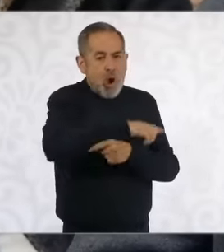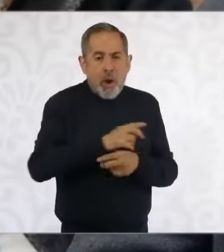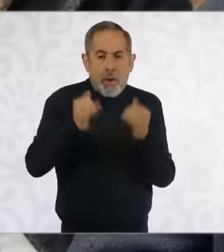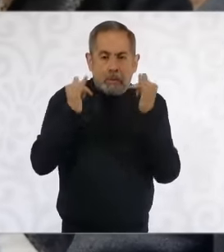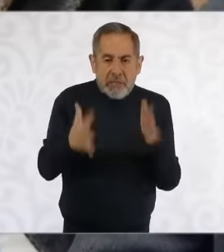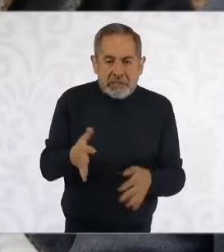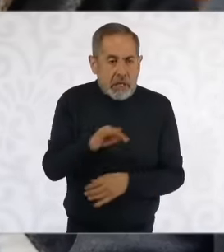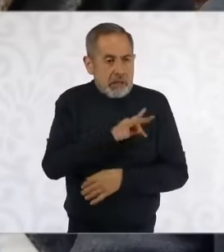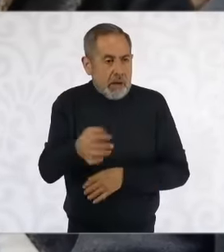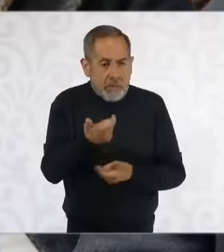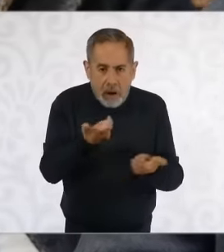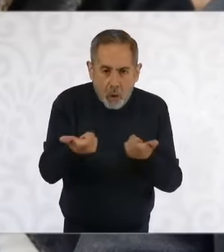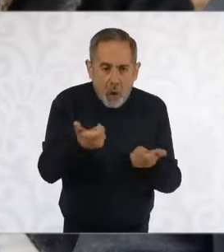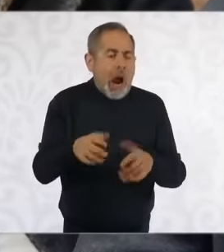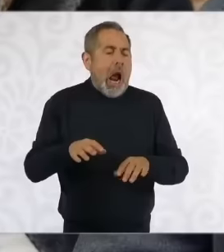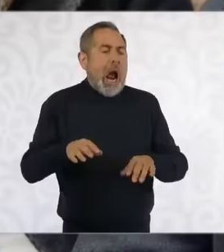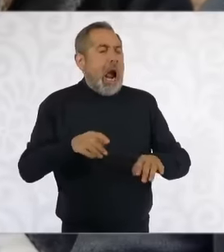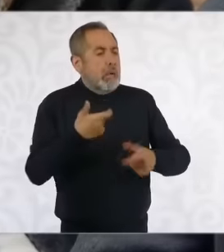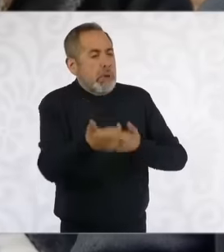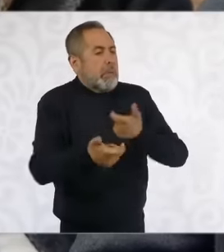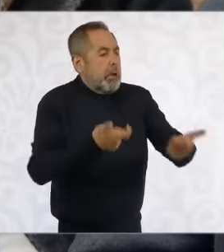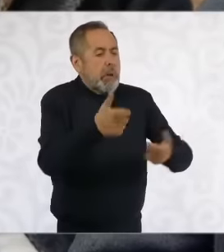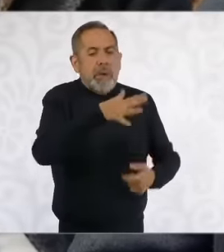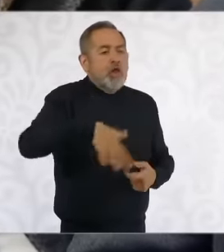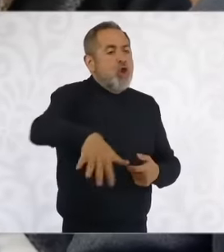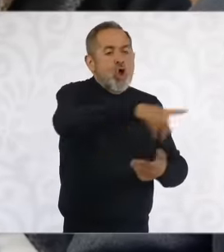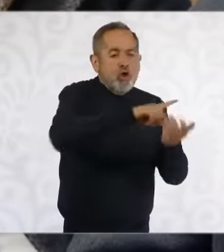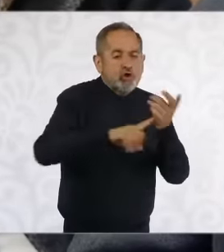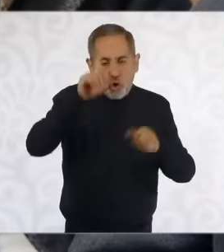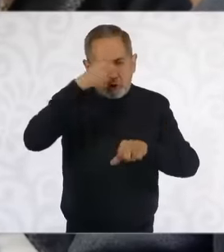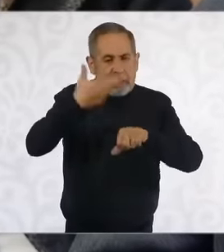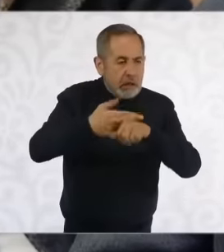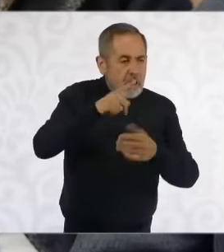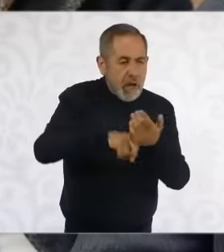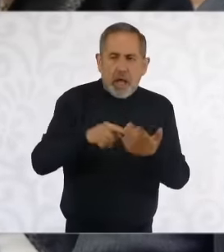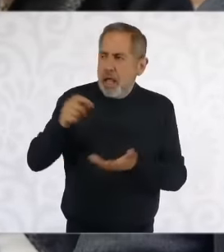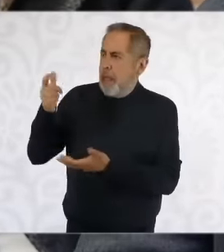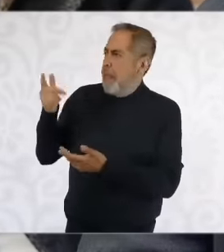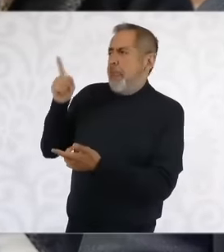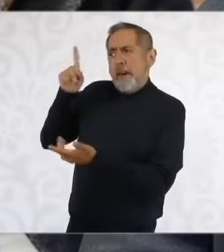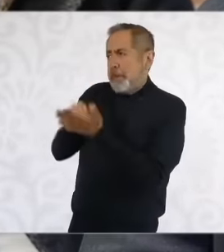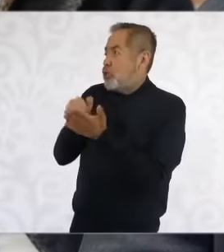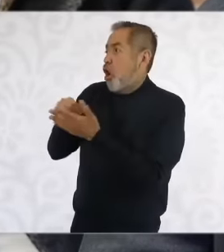Operational managers and electoral advisors would agree with this budget that they are going to send